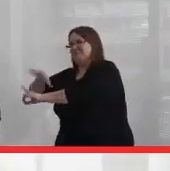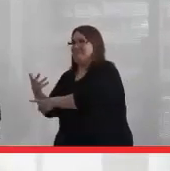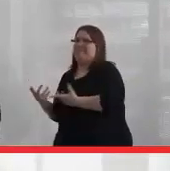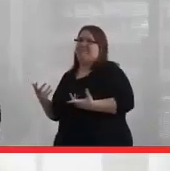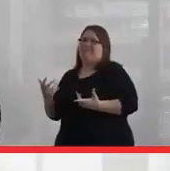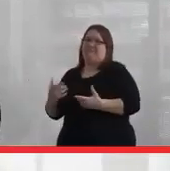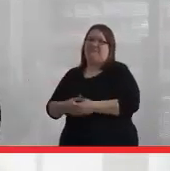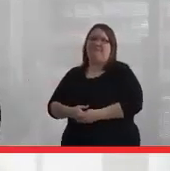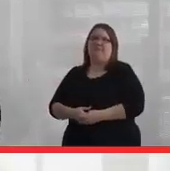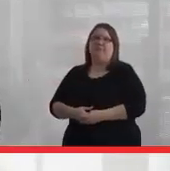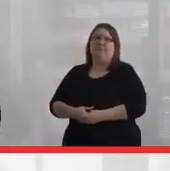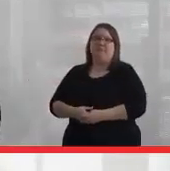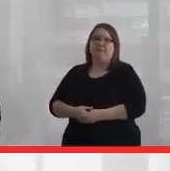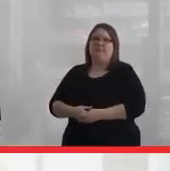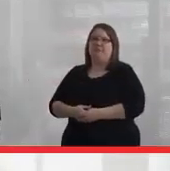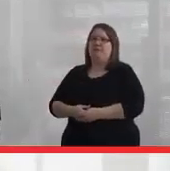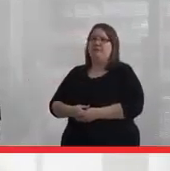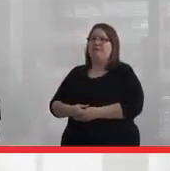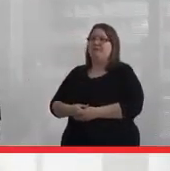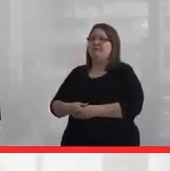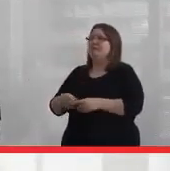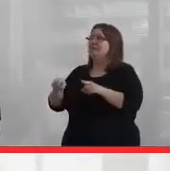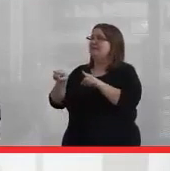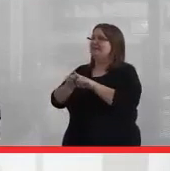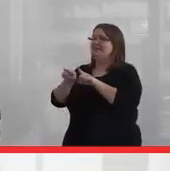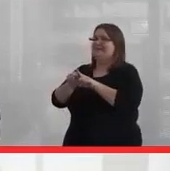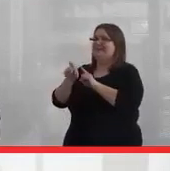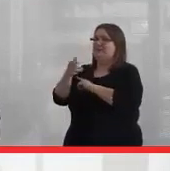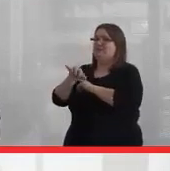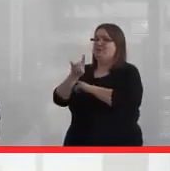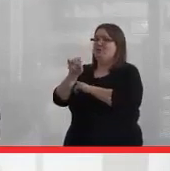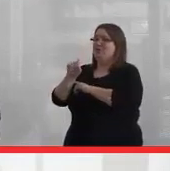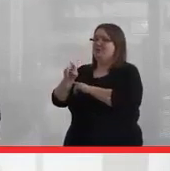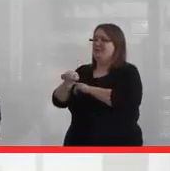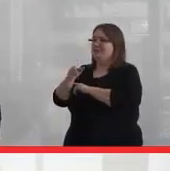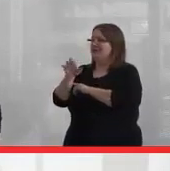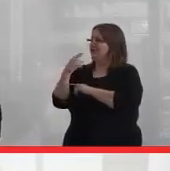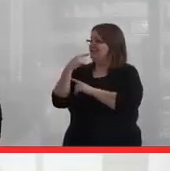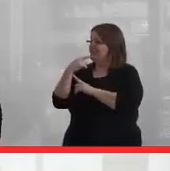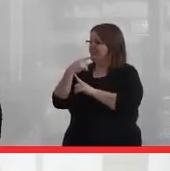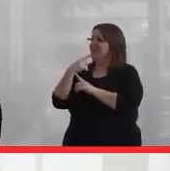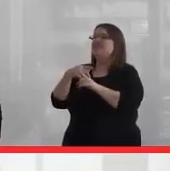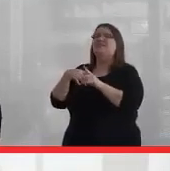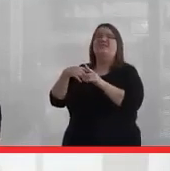Because it's like what Senator Murray Sinclair said, education got us into this mess and it really